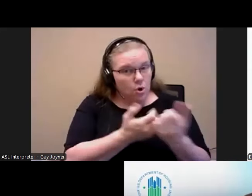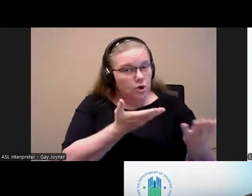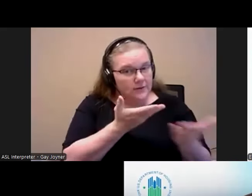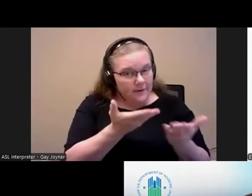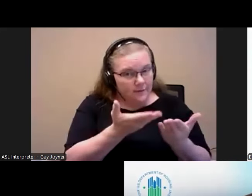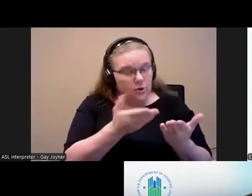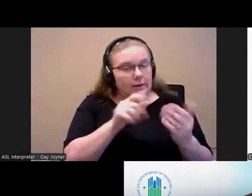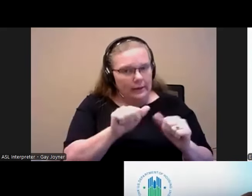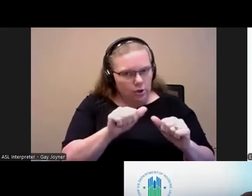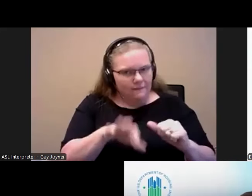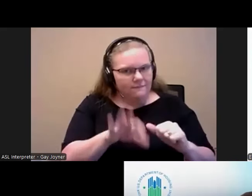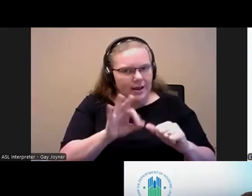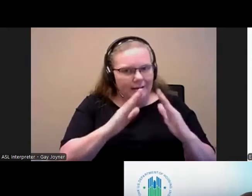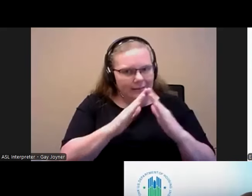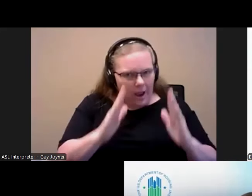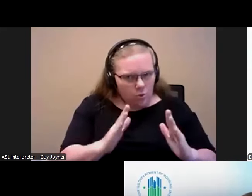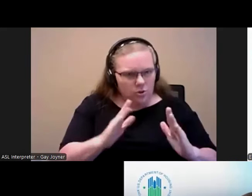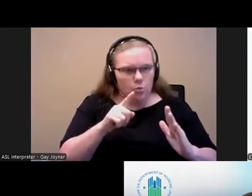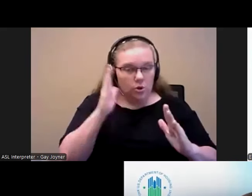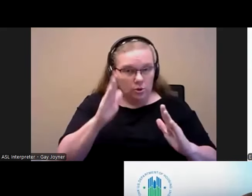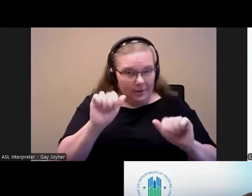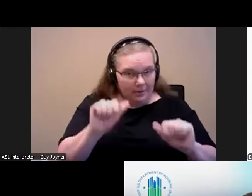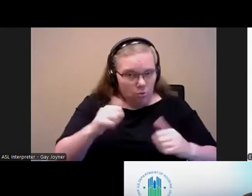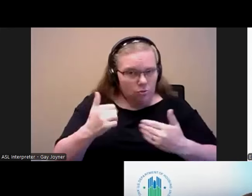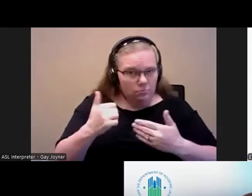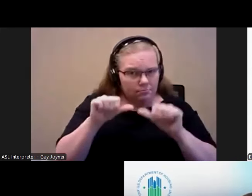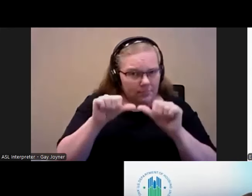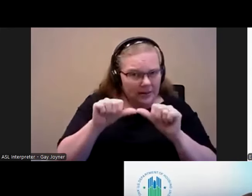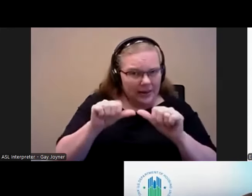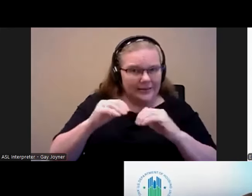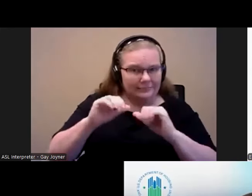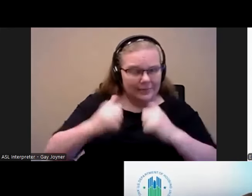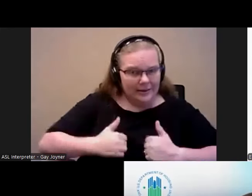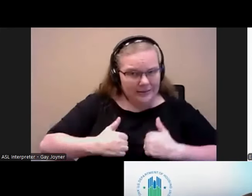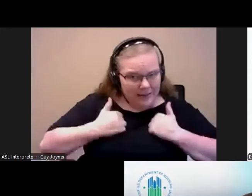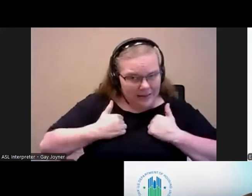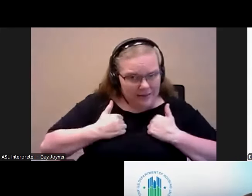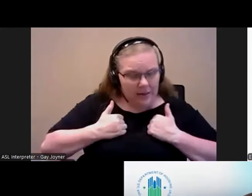to find housing? Will you be able to help them maintain tenancy? Public housing authorities,